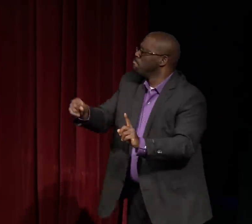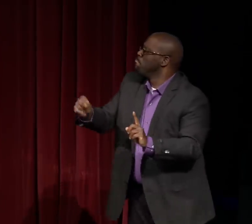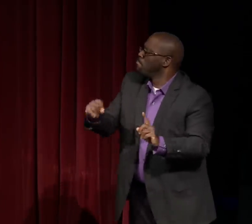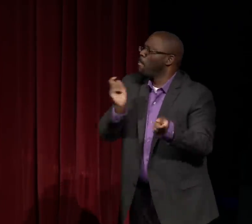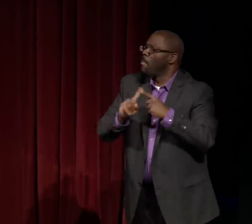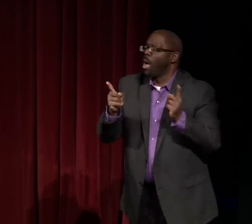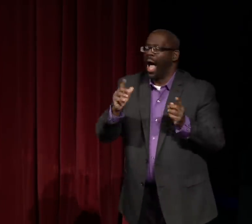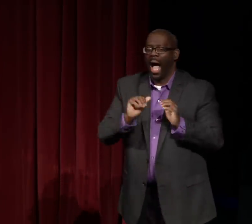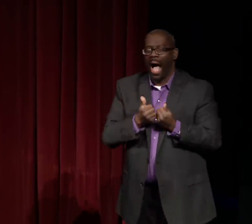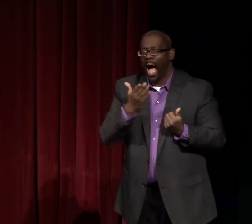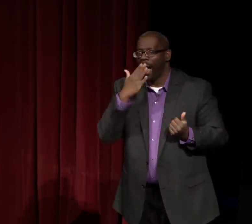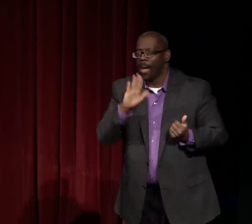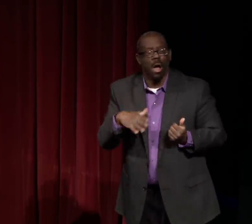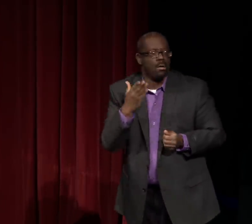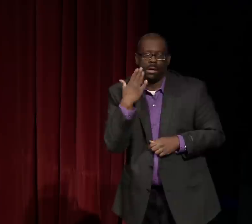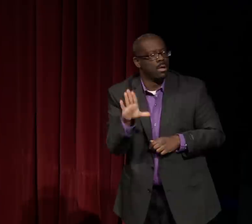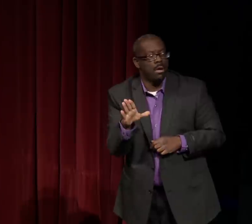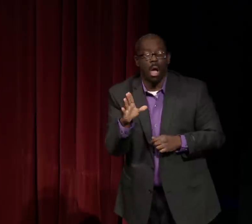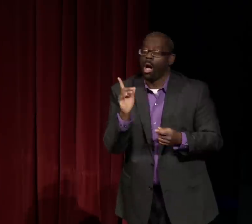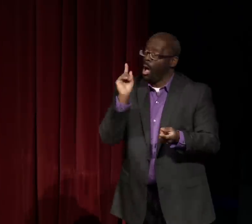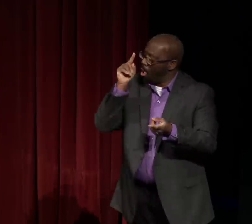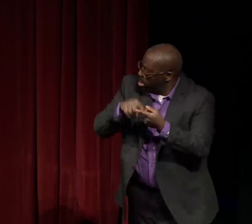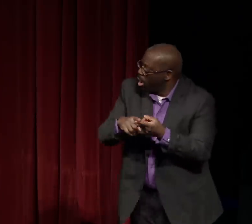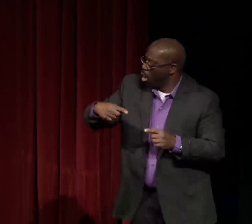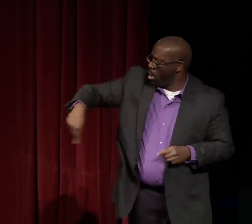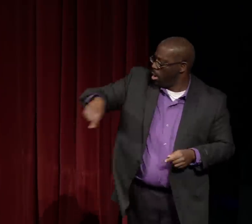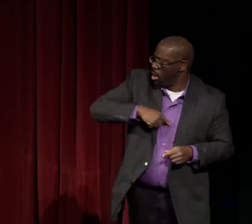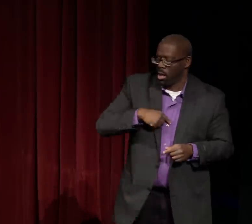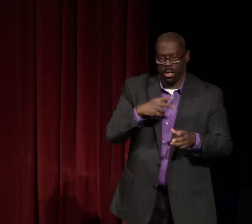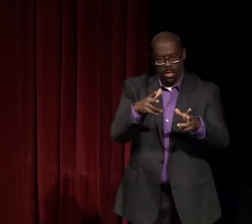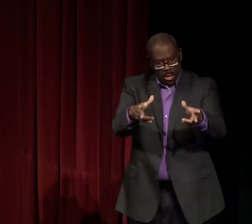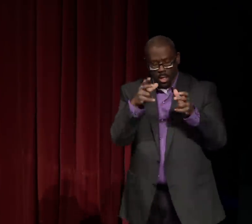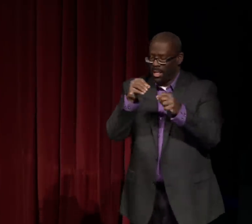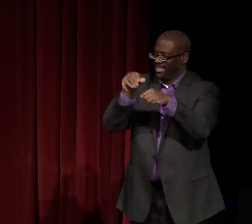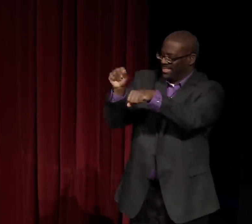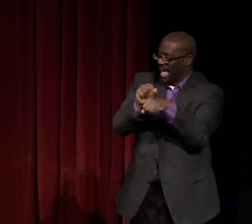from the white people's perspective. But how bad, I didn't really understand that